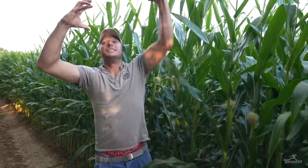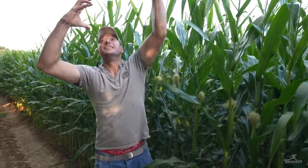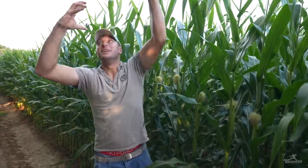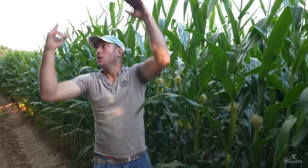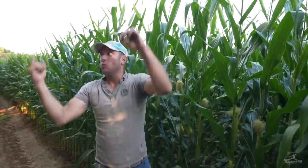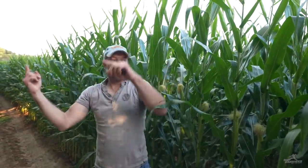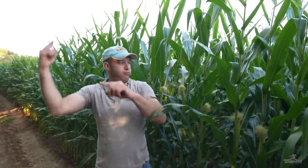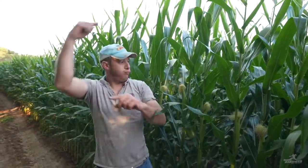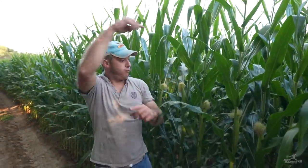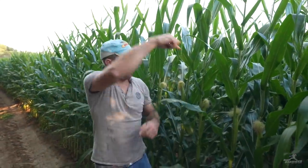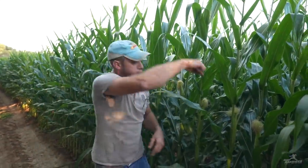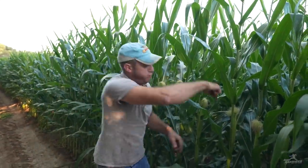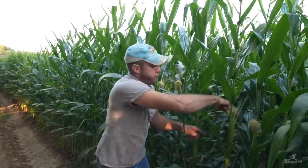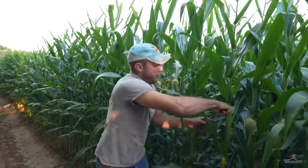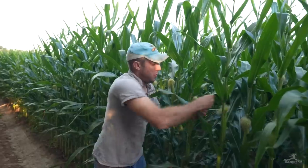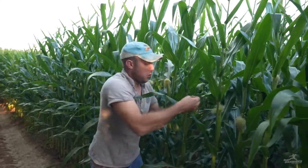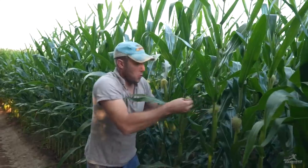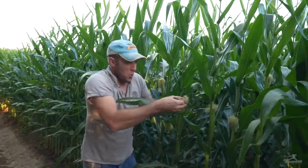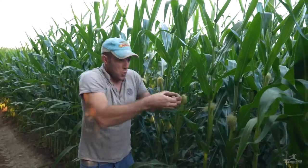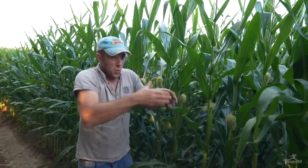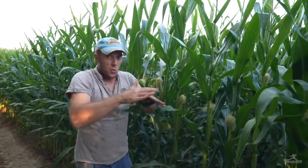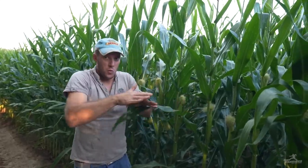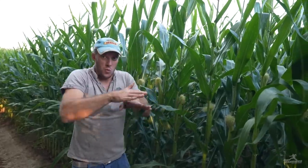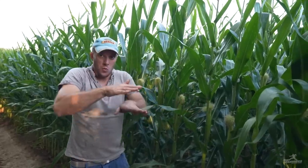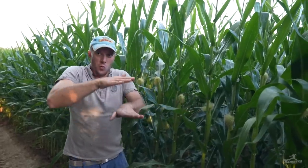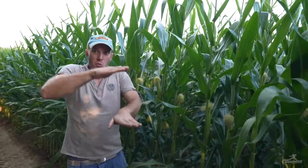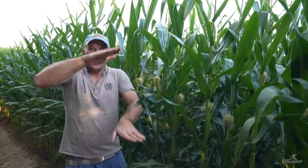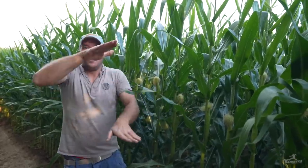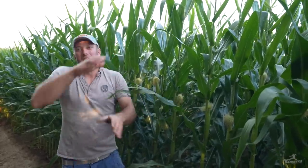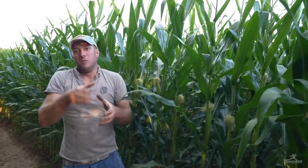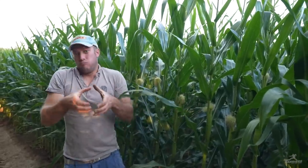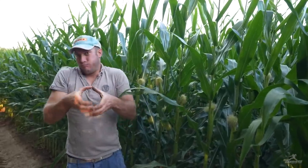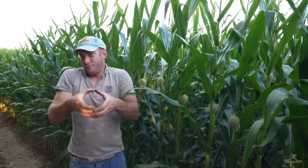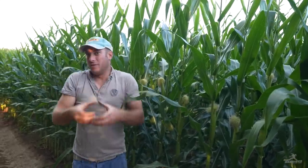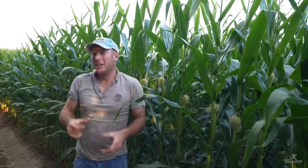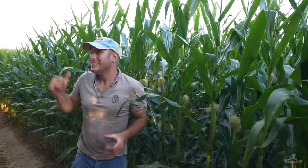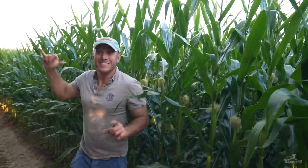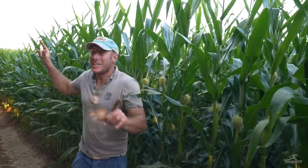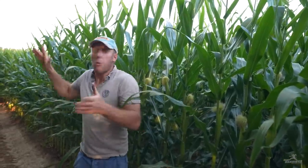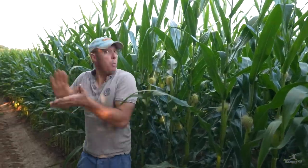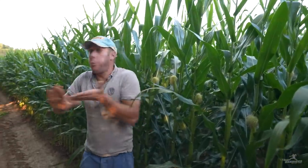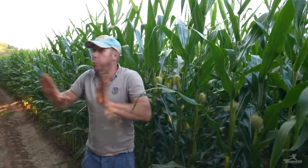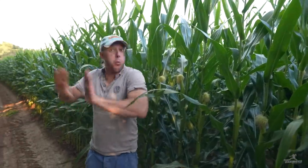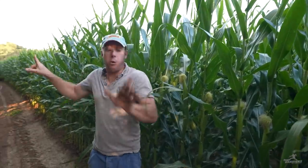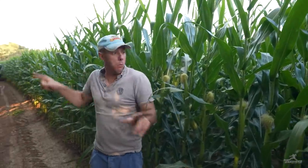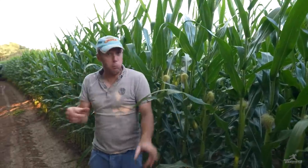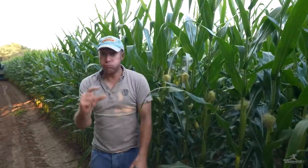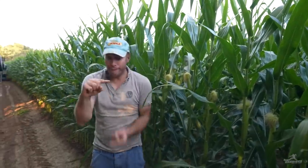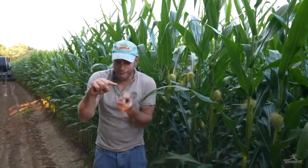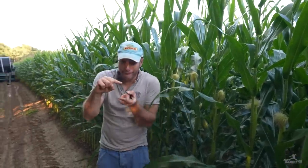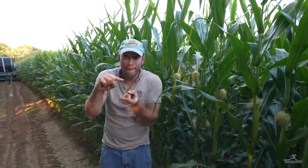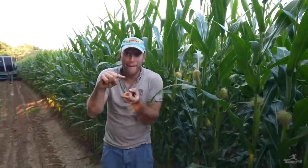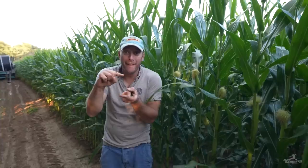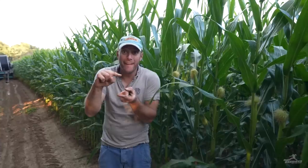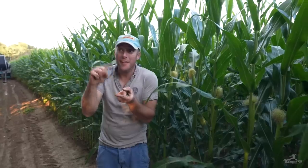and the plant will get bigger. If there’s no water, the corn will be tiny.